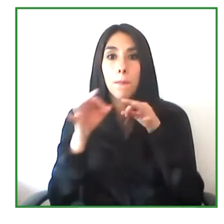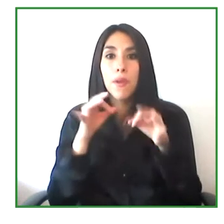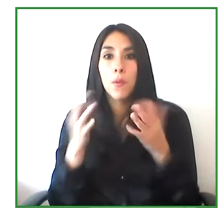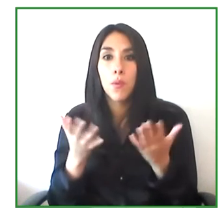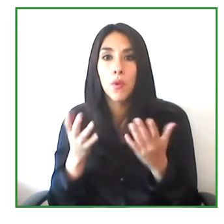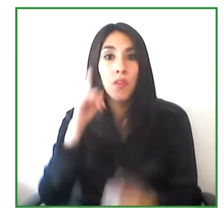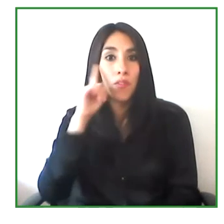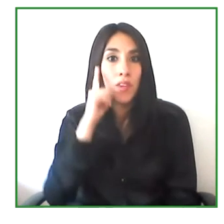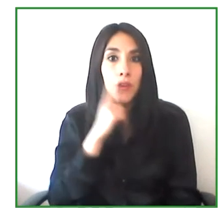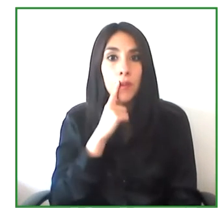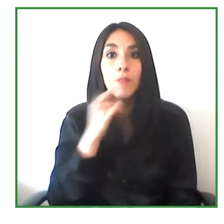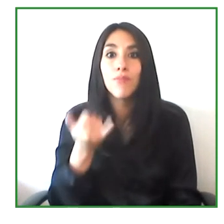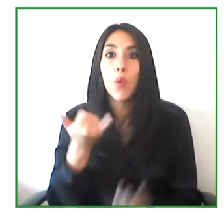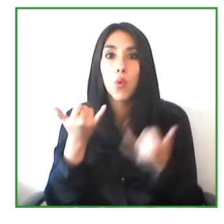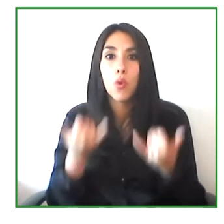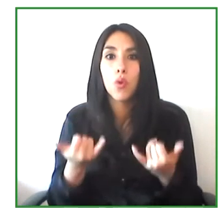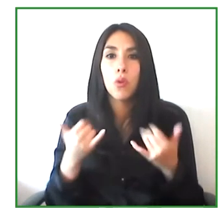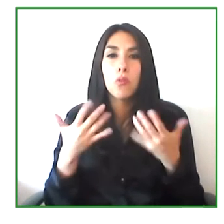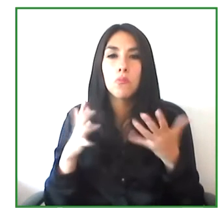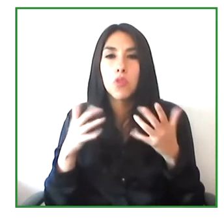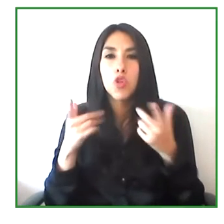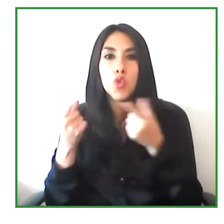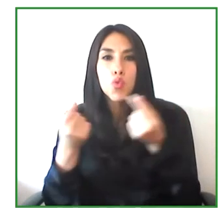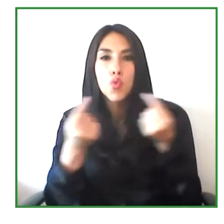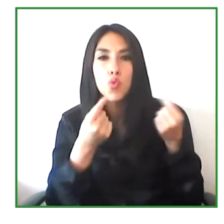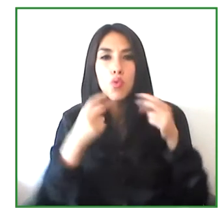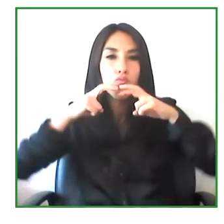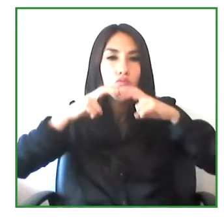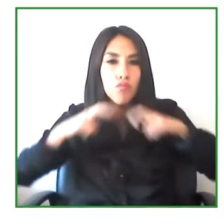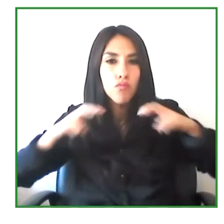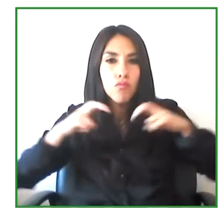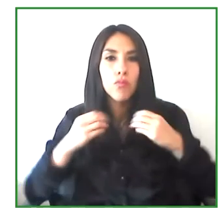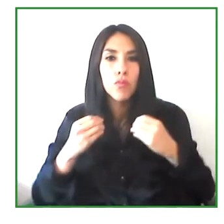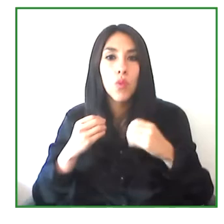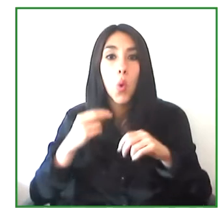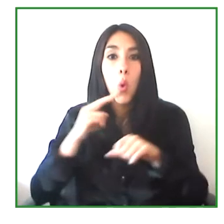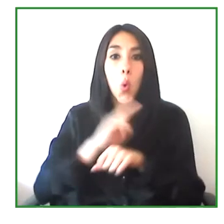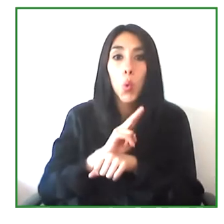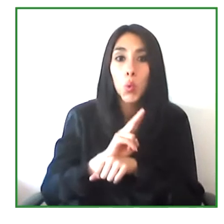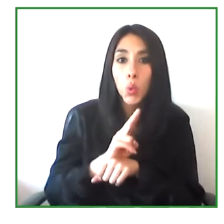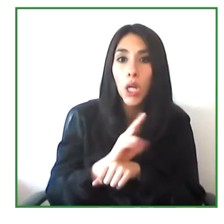the. Deaf community, when we are in the last six, we can see that the use of the centro